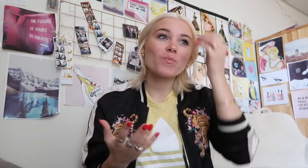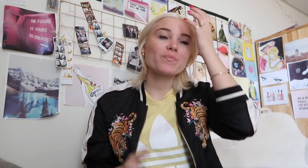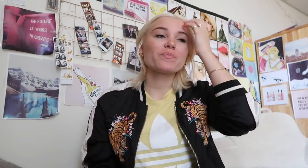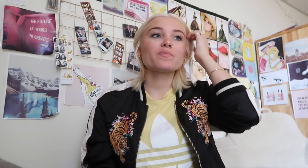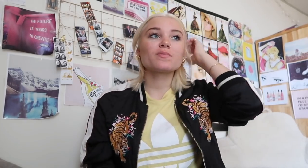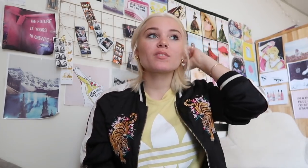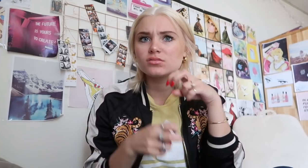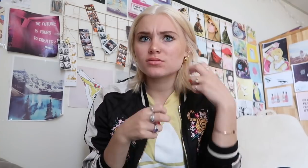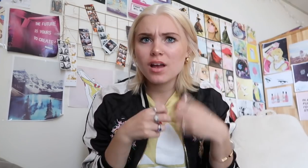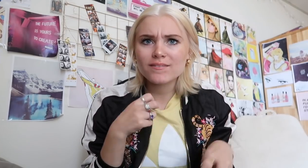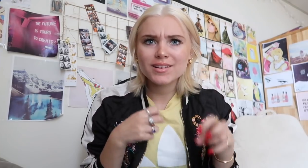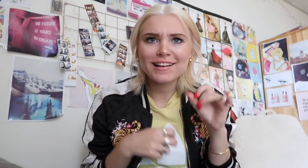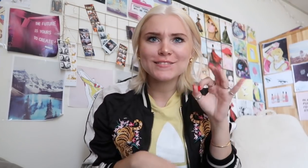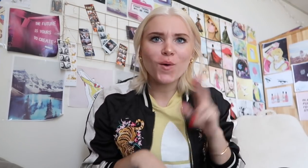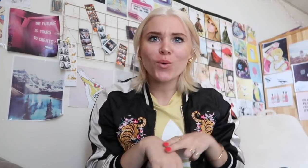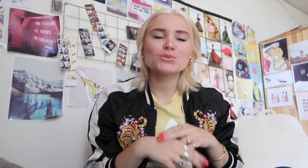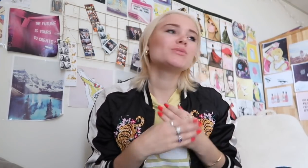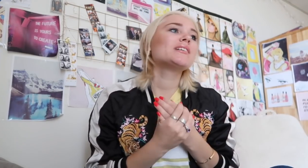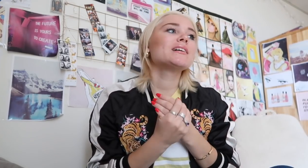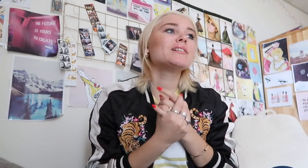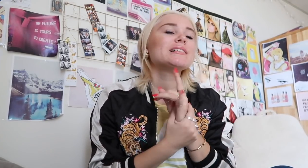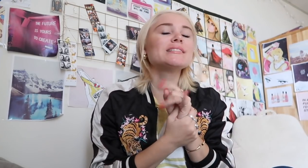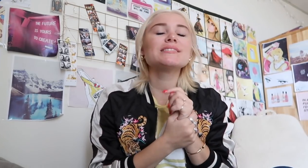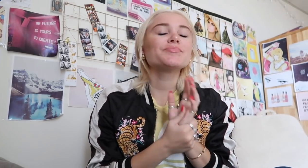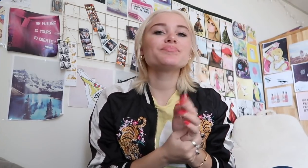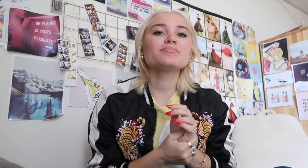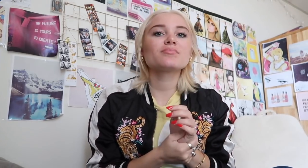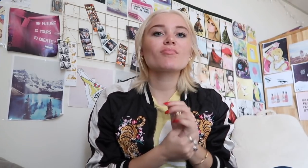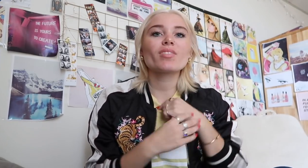yeah of course, it was a difficult